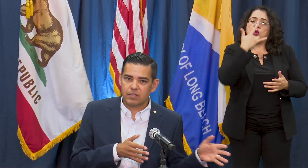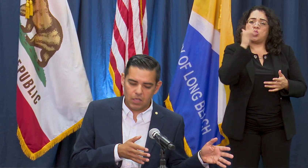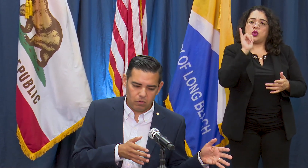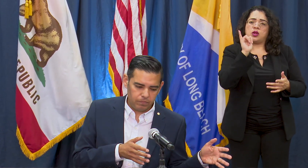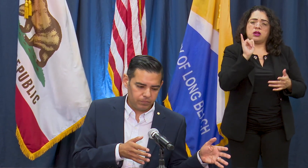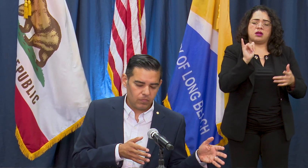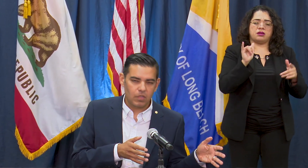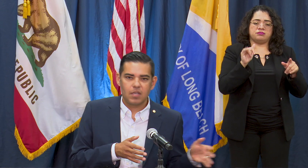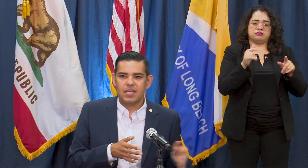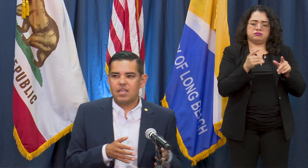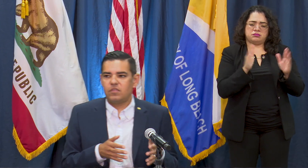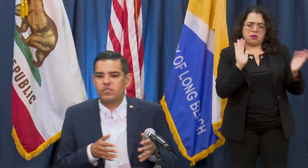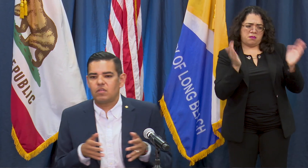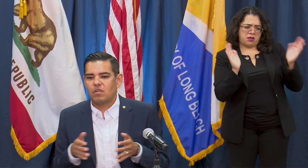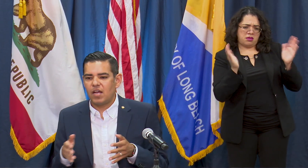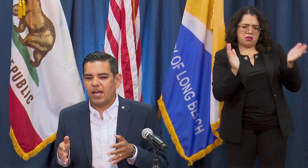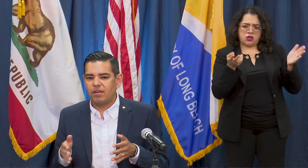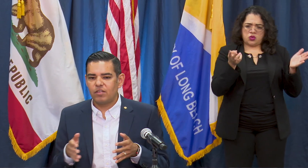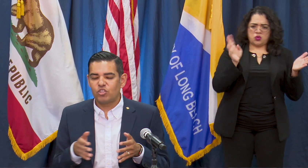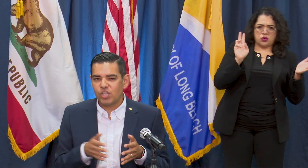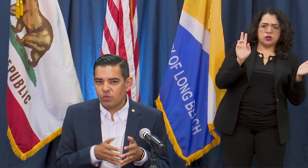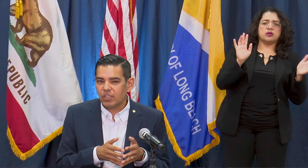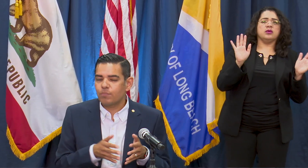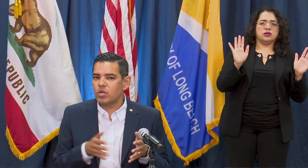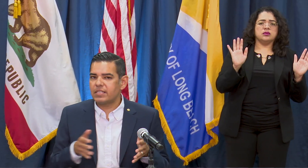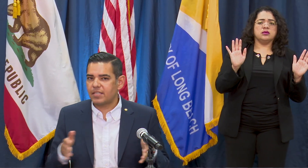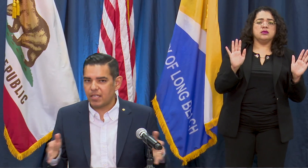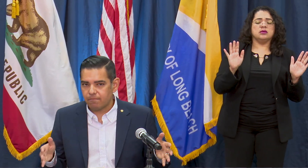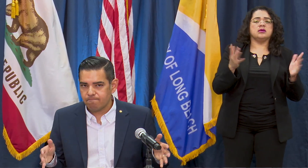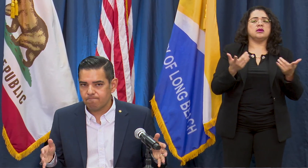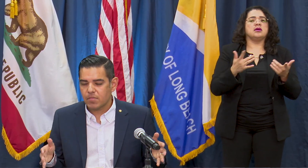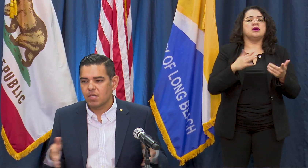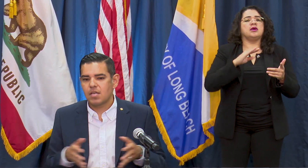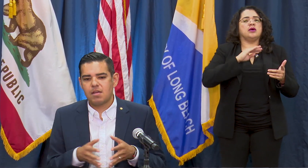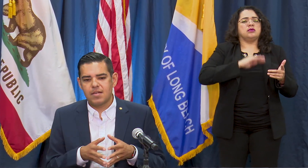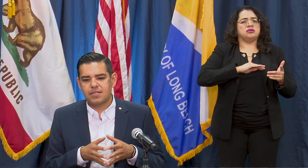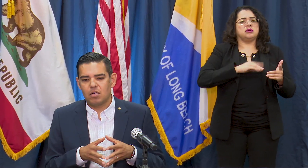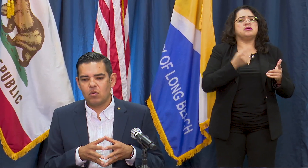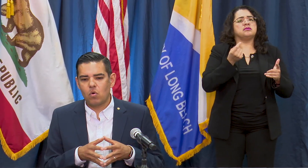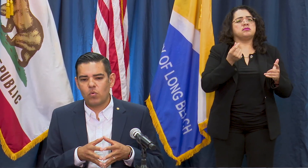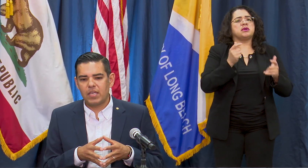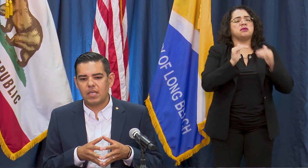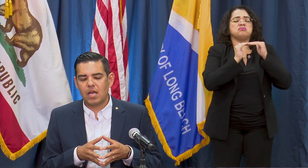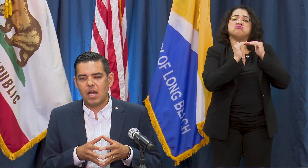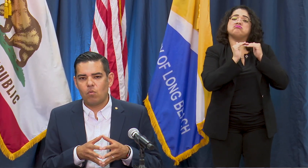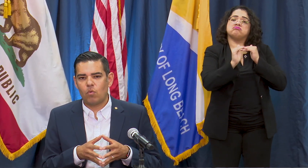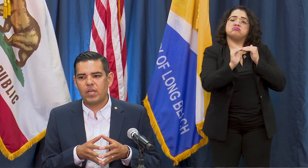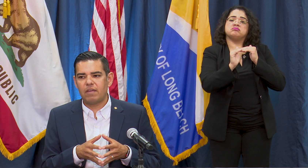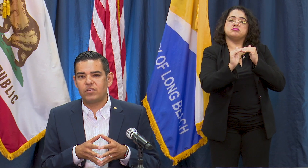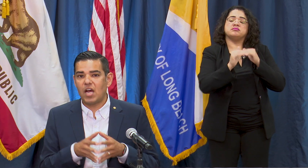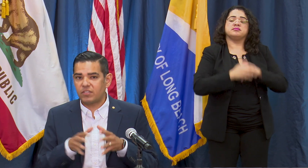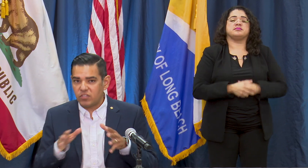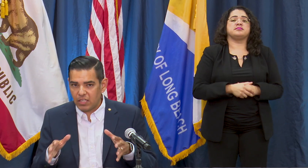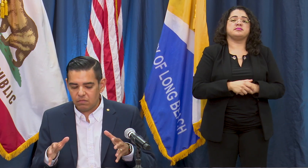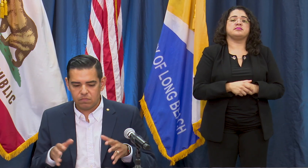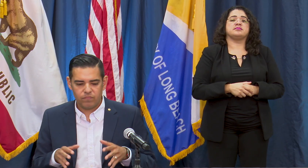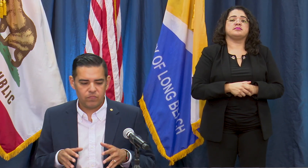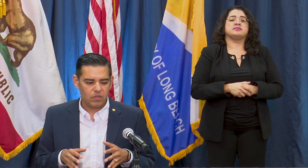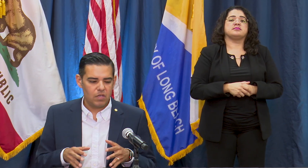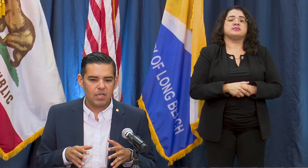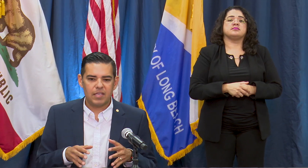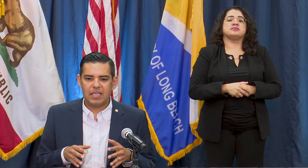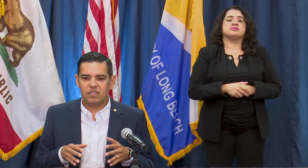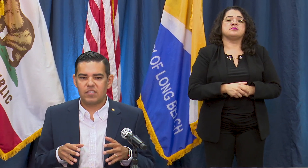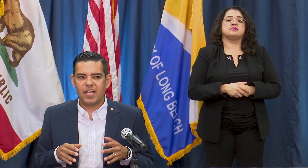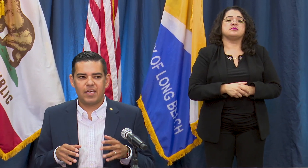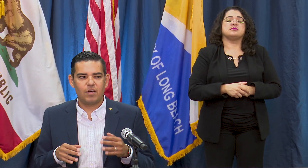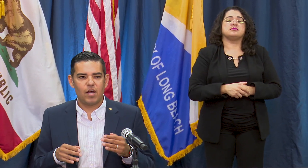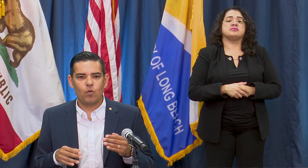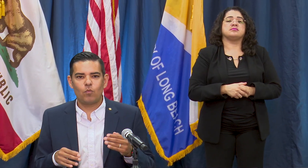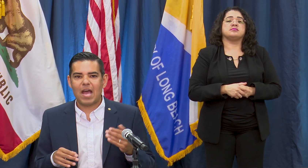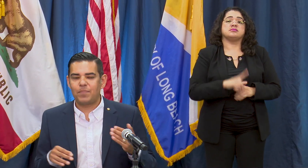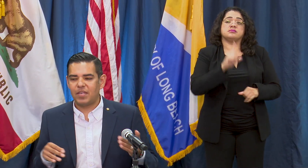ago is generally pretty steady and so what we have not seen is a rapid,